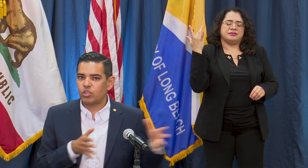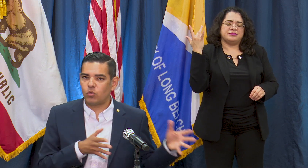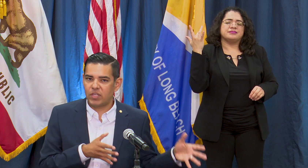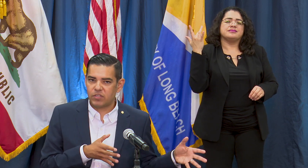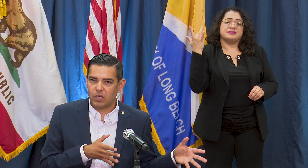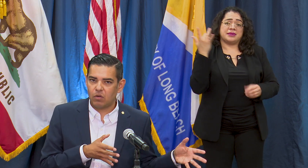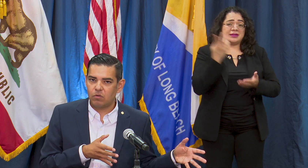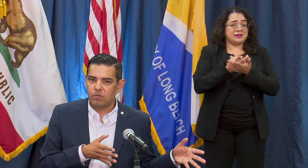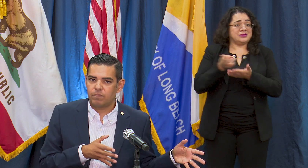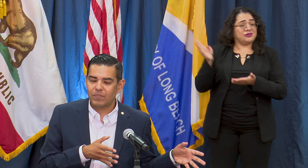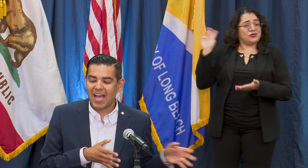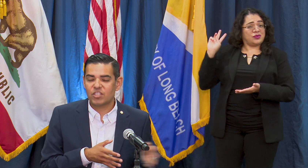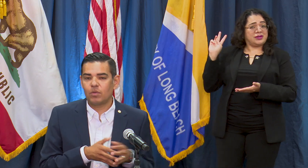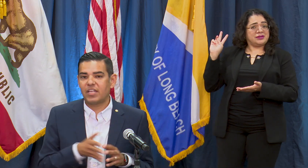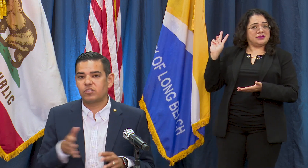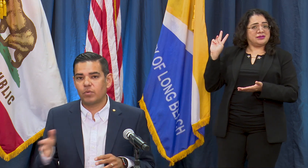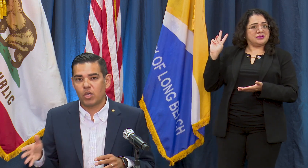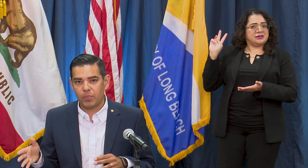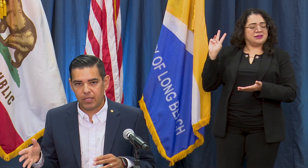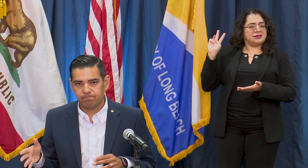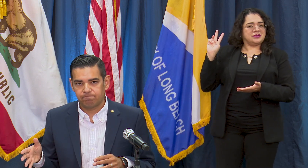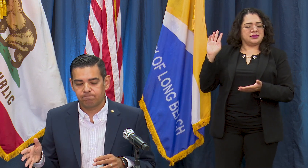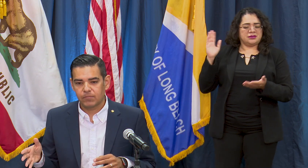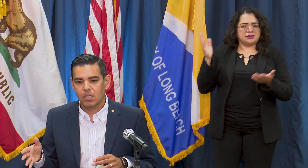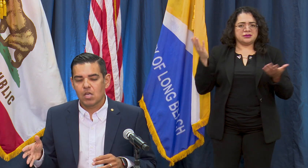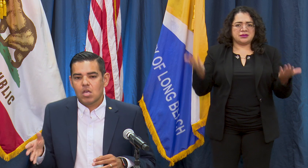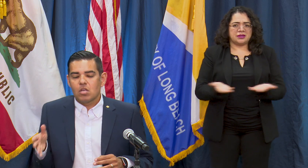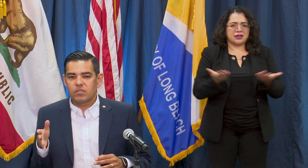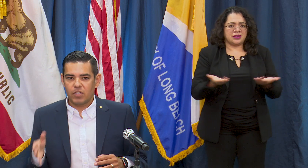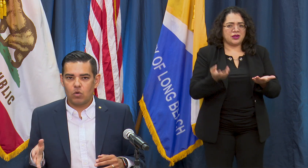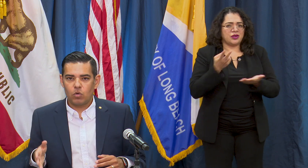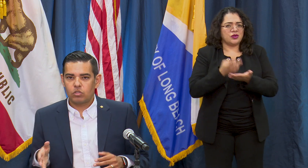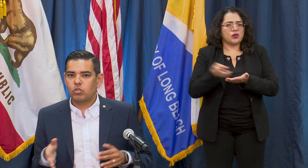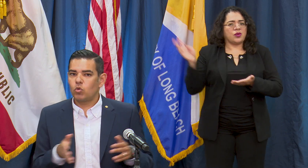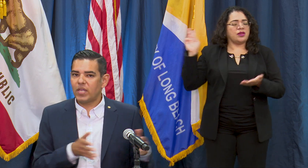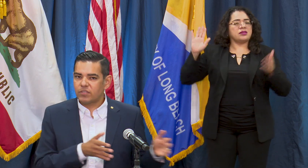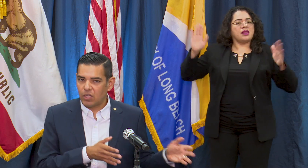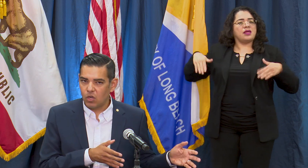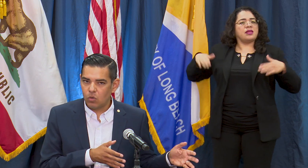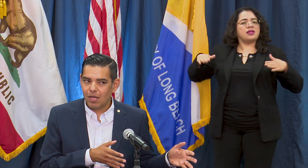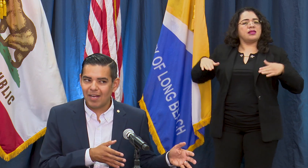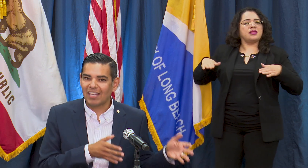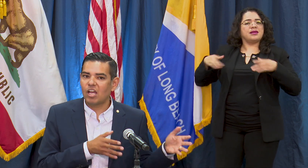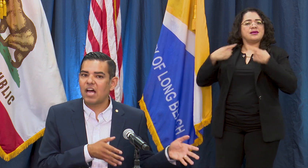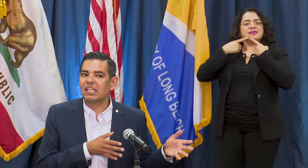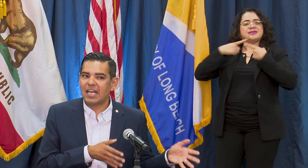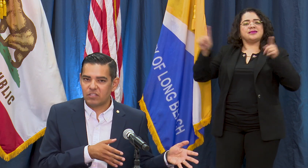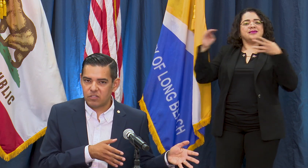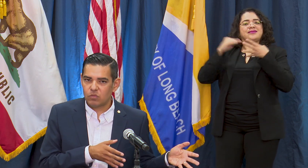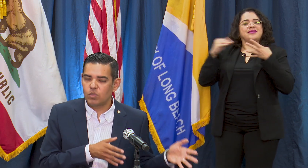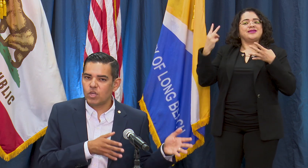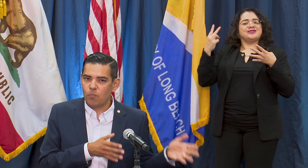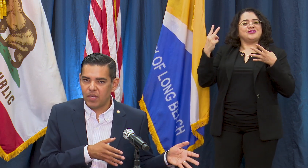two weeks ago as it relates to reopening. So two weeks ago a lot less was open